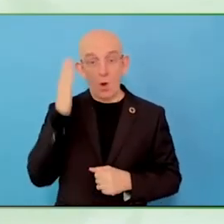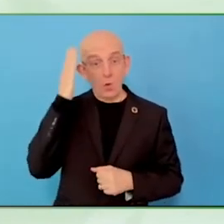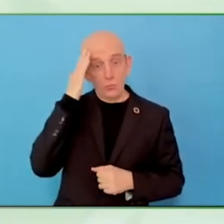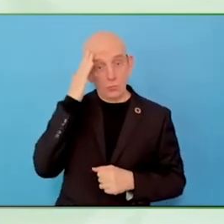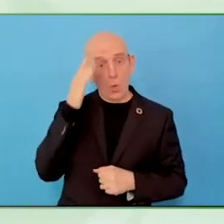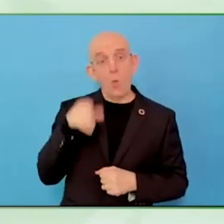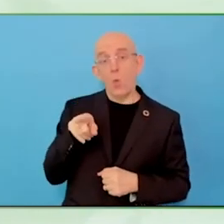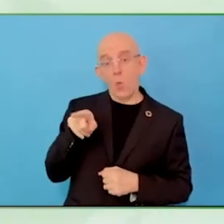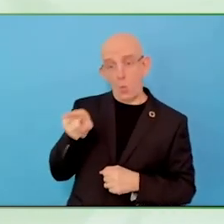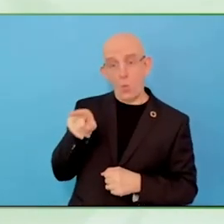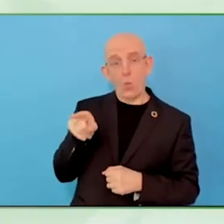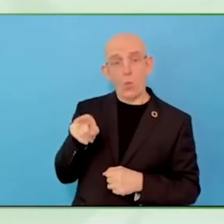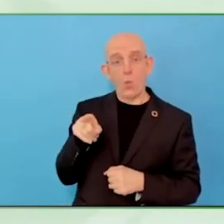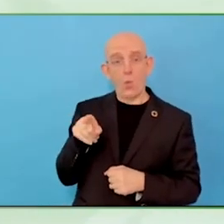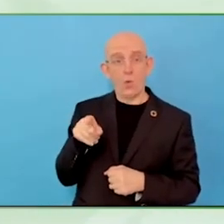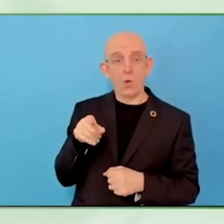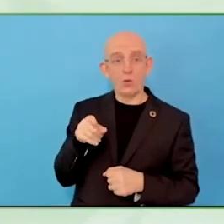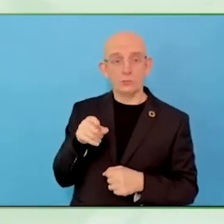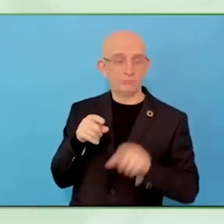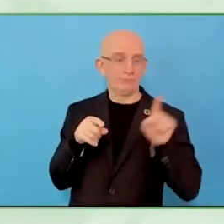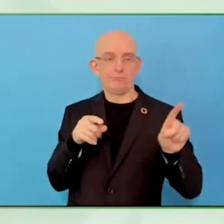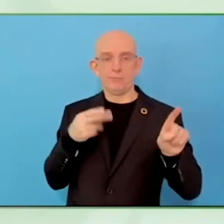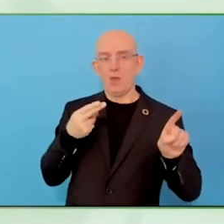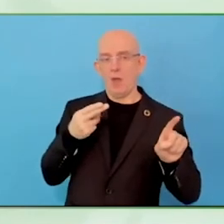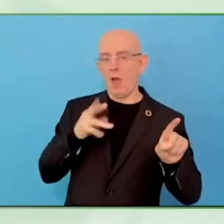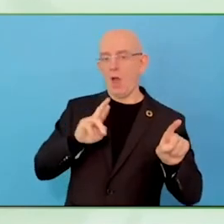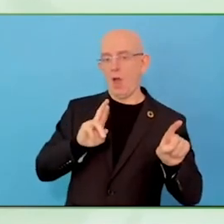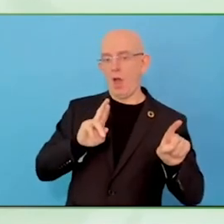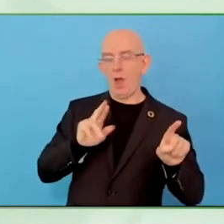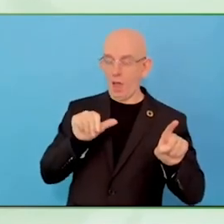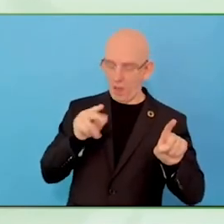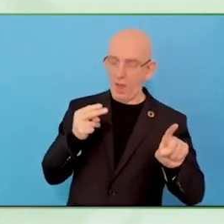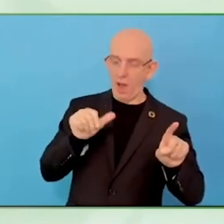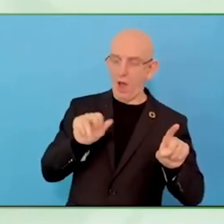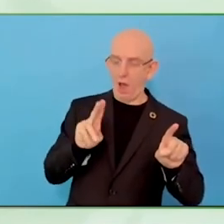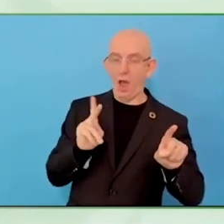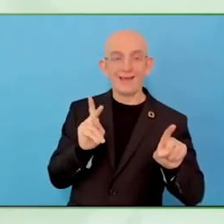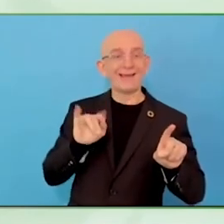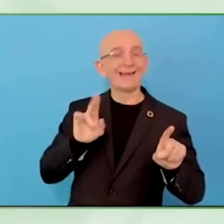whatever your preferred identity is, these are typically disabilities